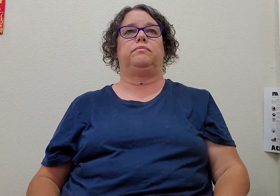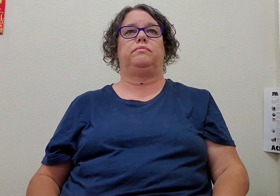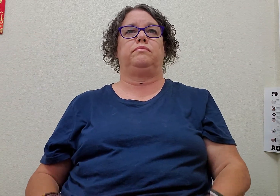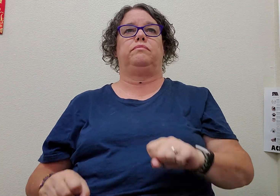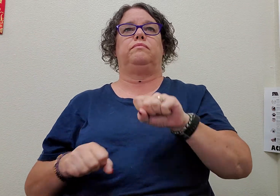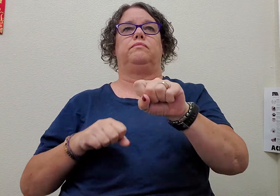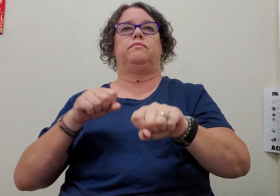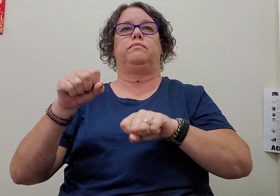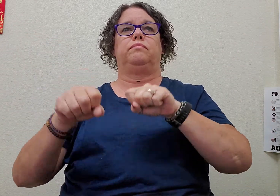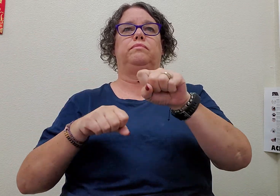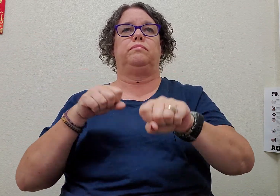cycling/biking